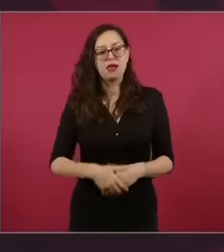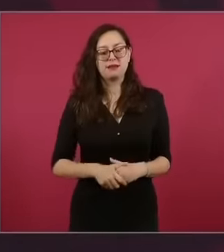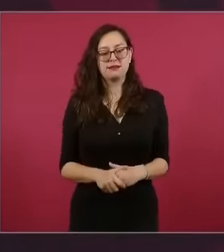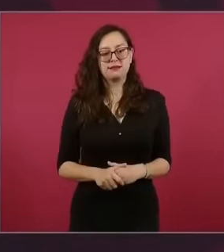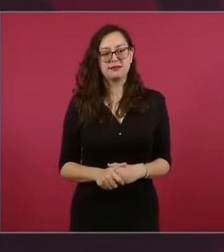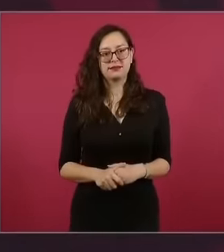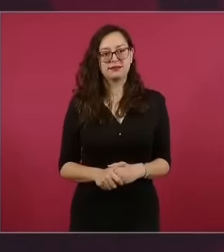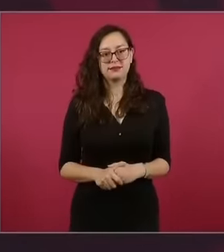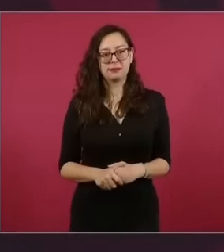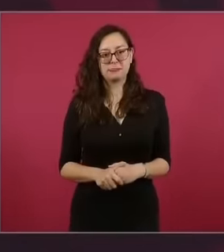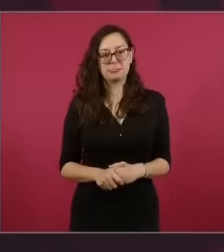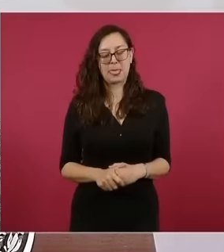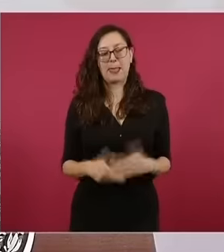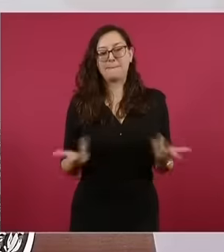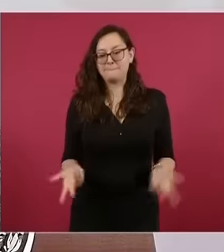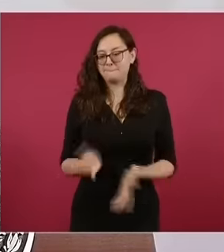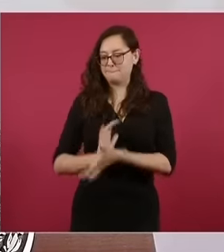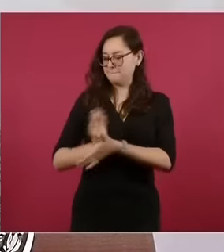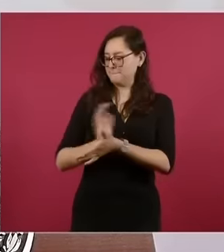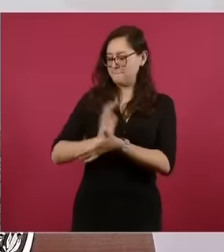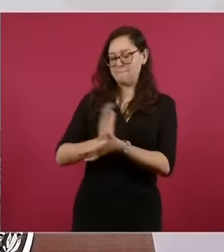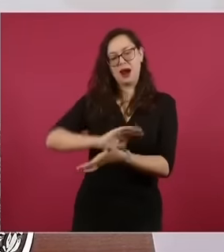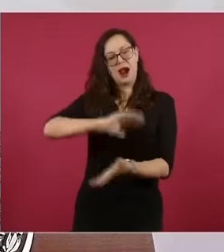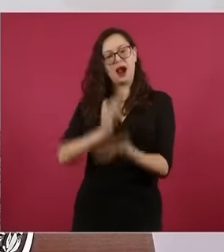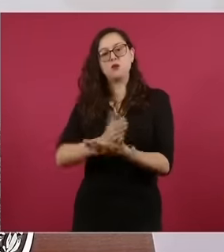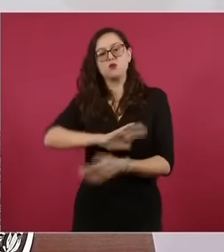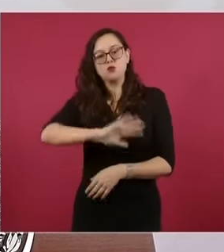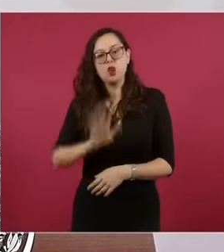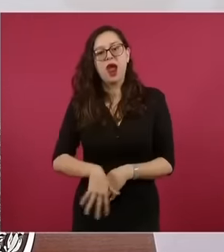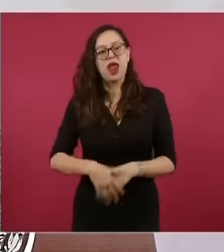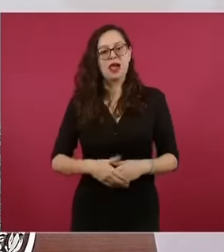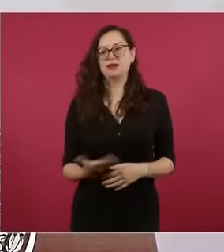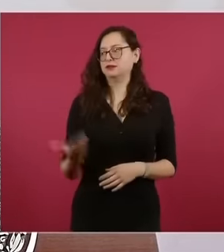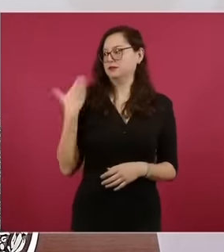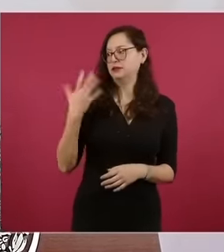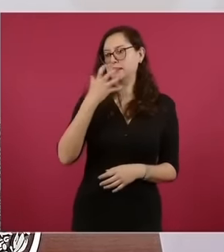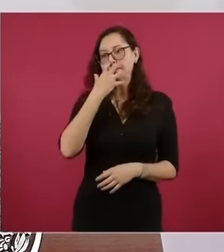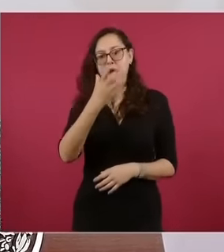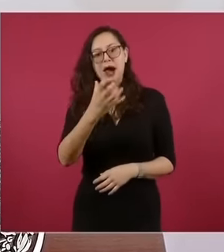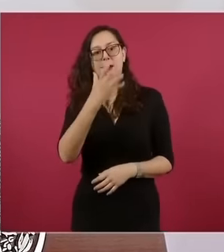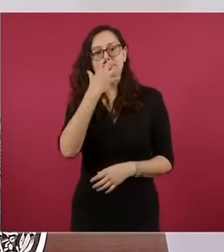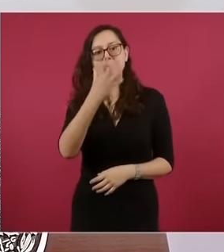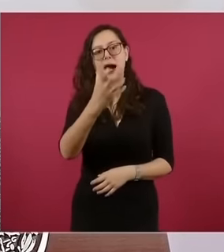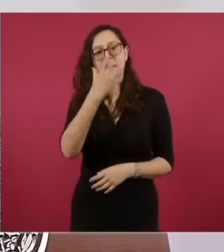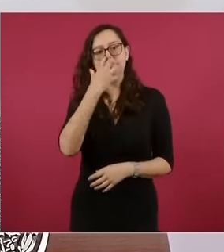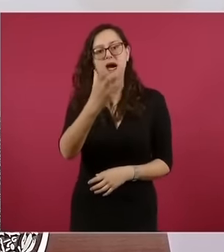and death to discrimination and those four